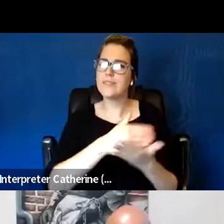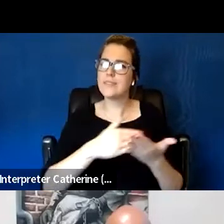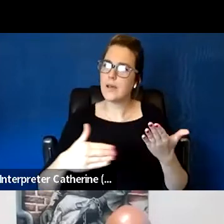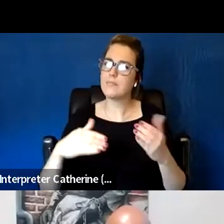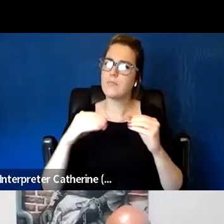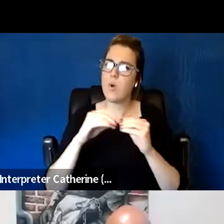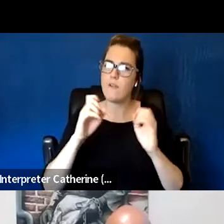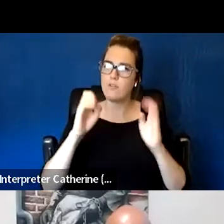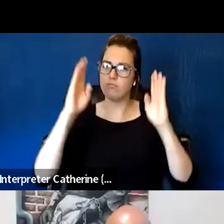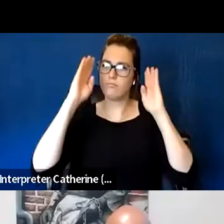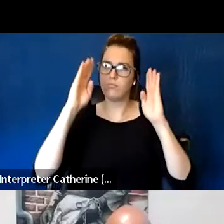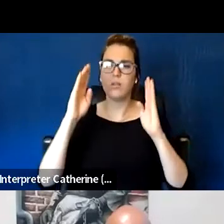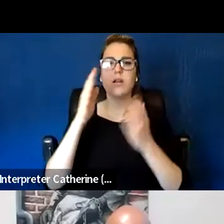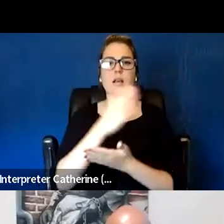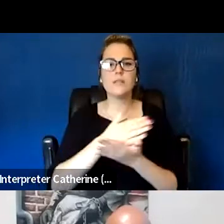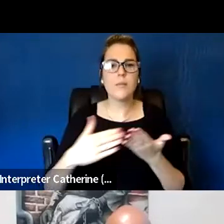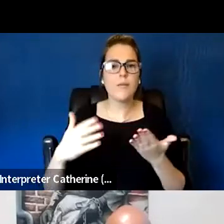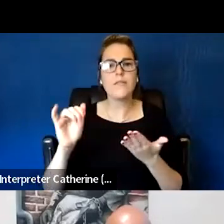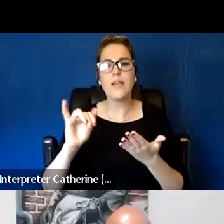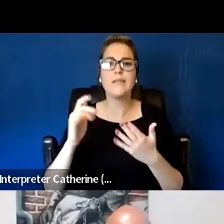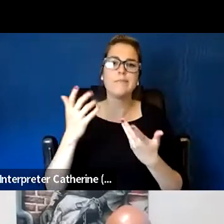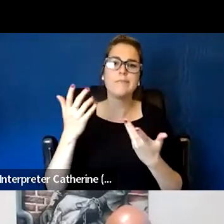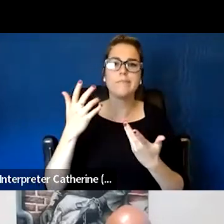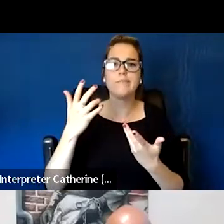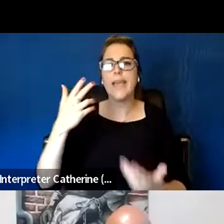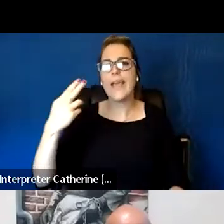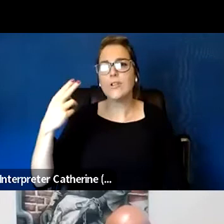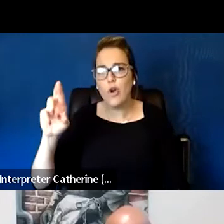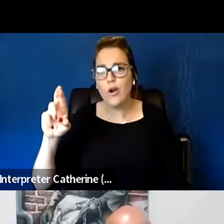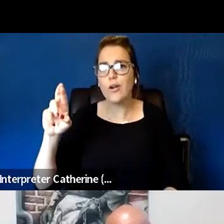like human resource management aspects, like wage fairness